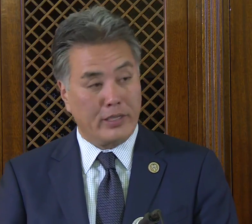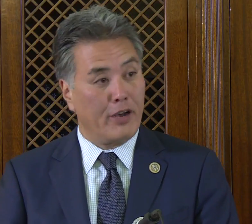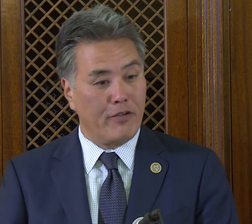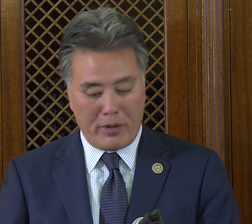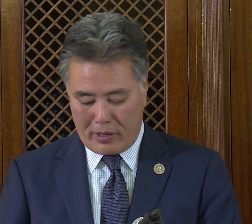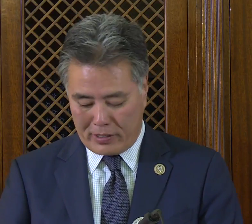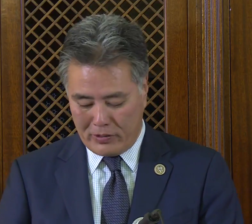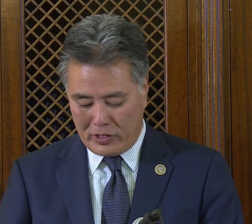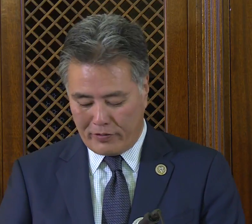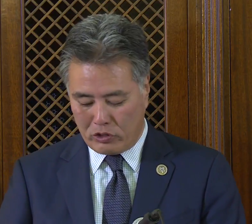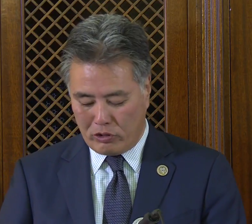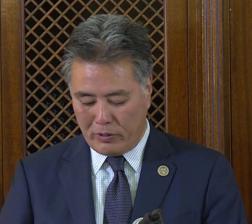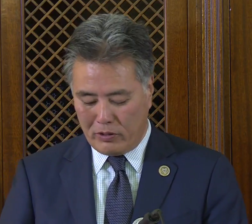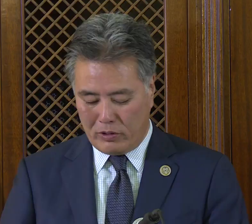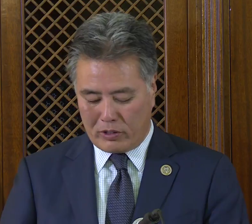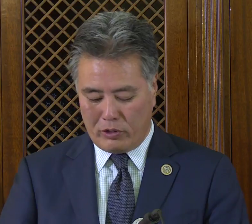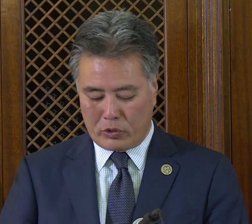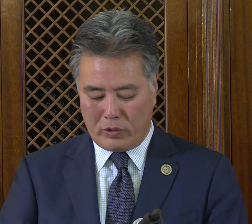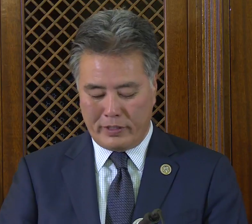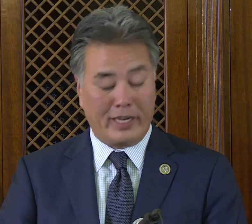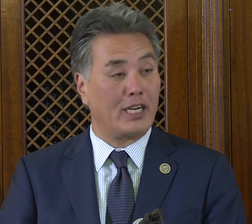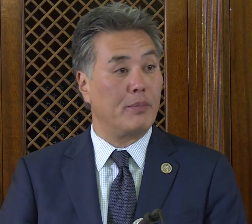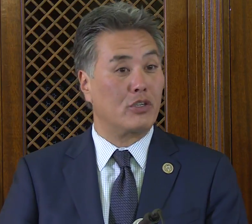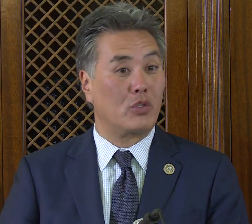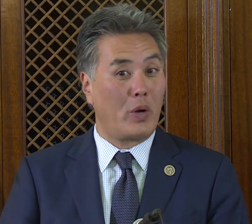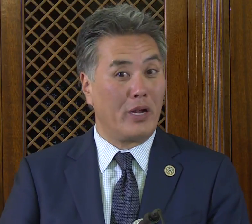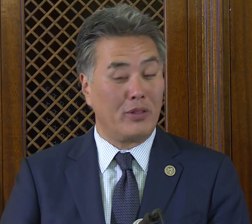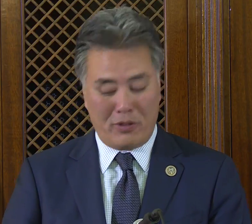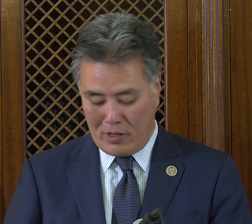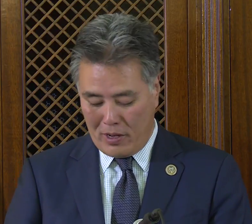deaf Americans have contributed to the cultural and economic strength